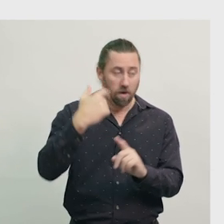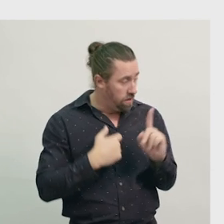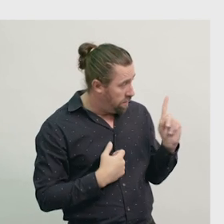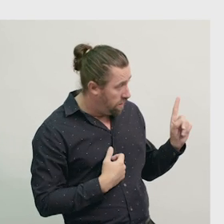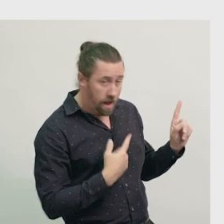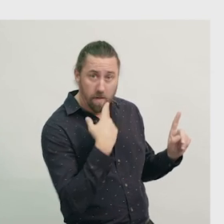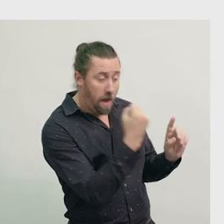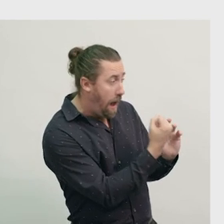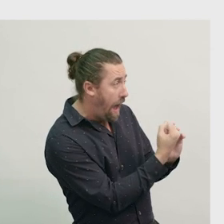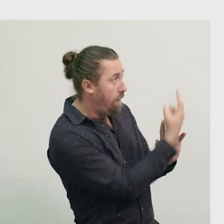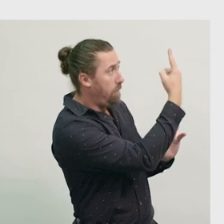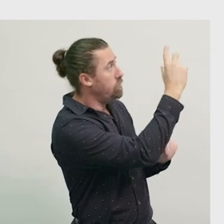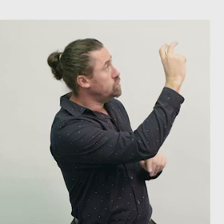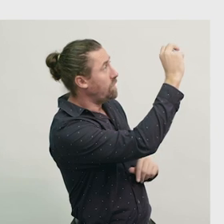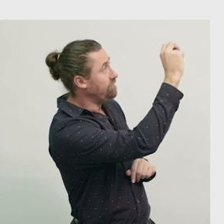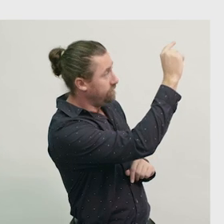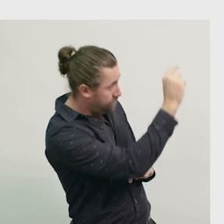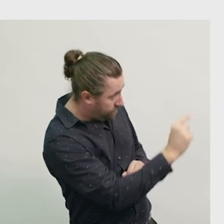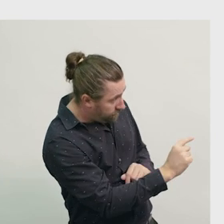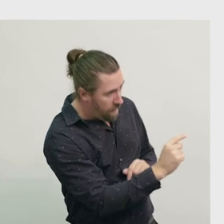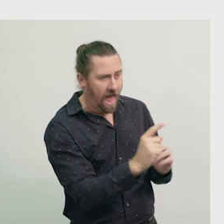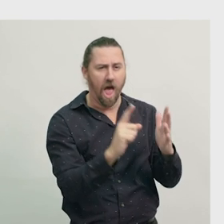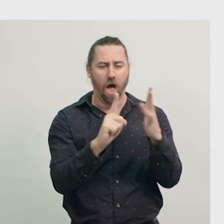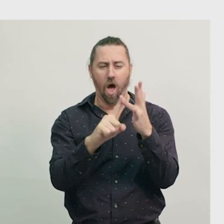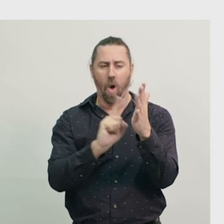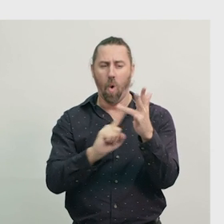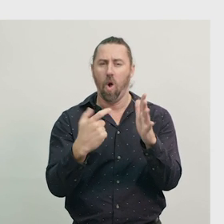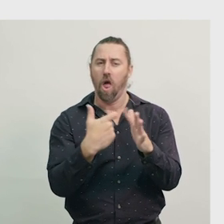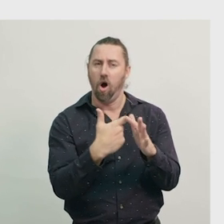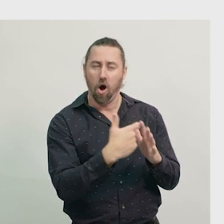the long hand is on the 12, so we know it’s an o’clock time,